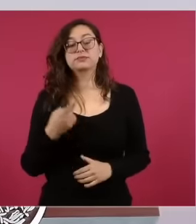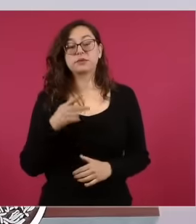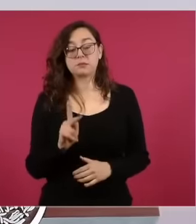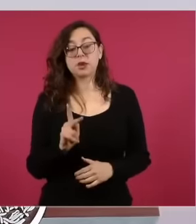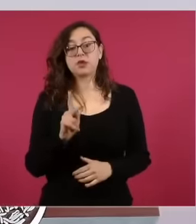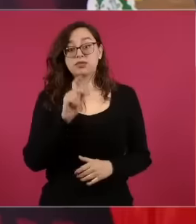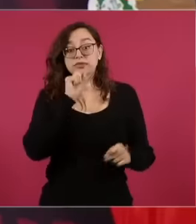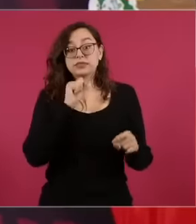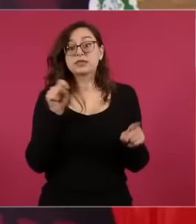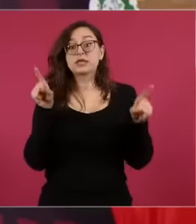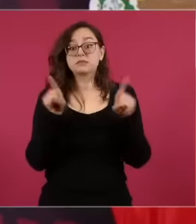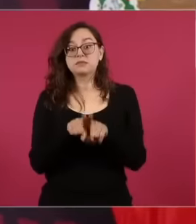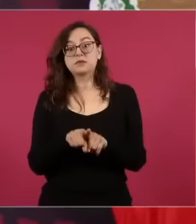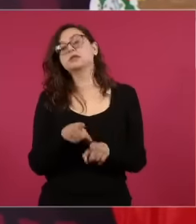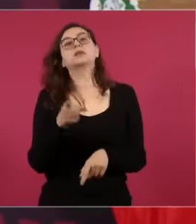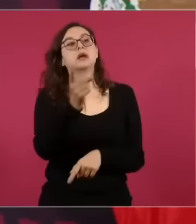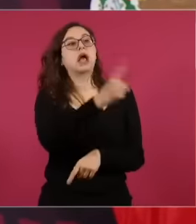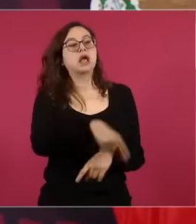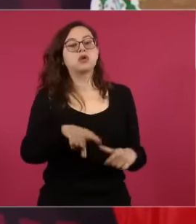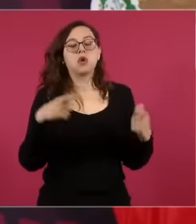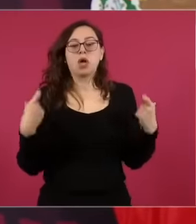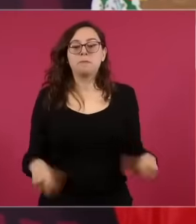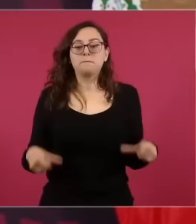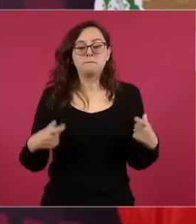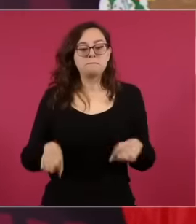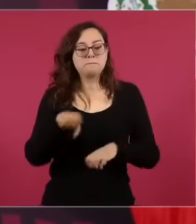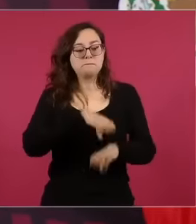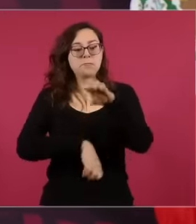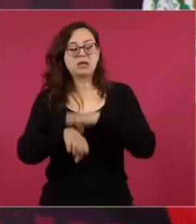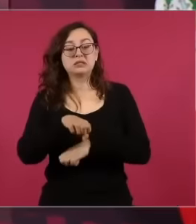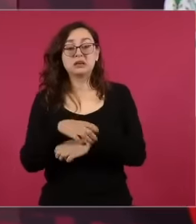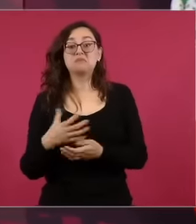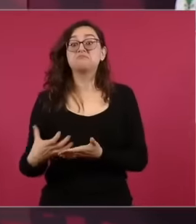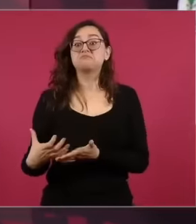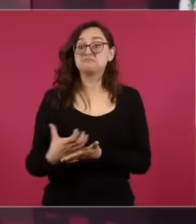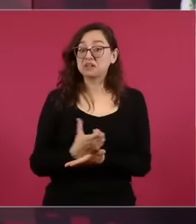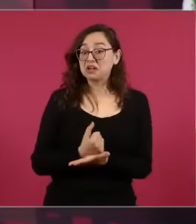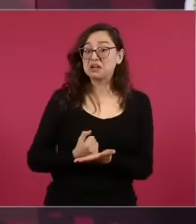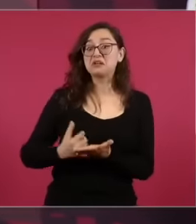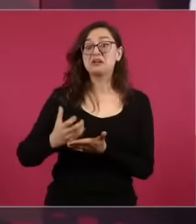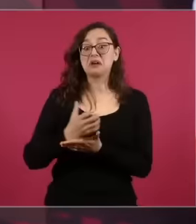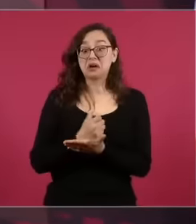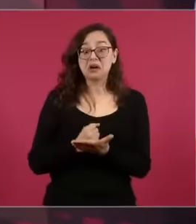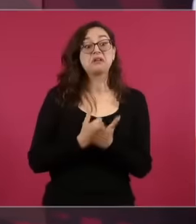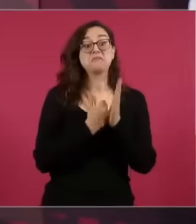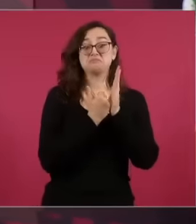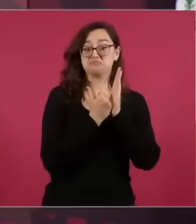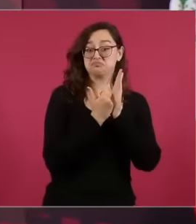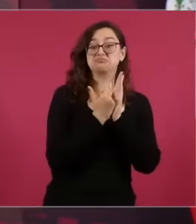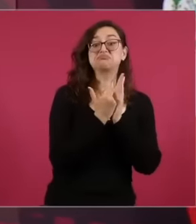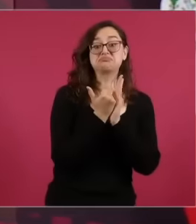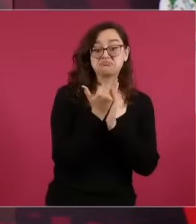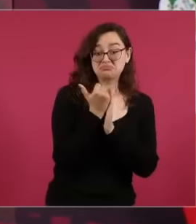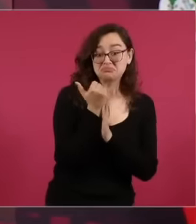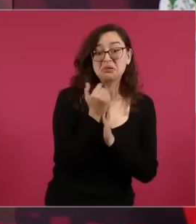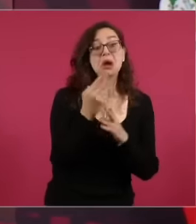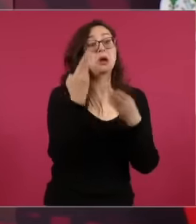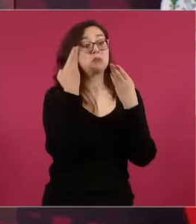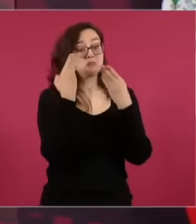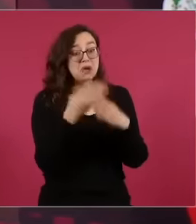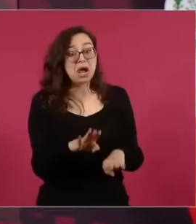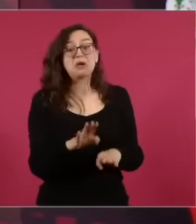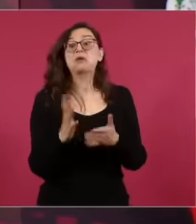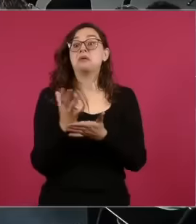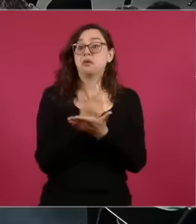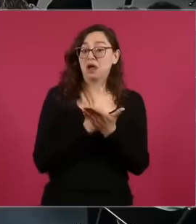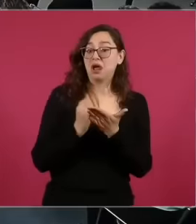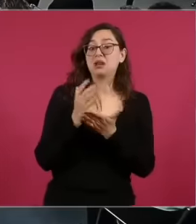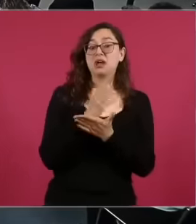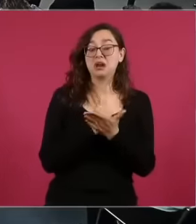increased their profits the businessmen the bankers obtained